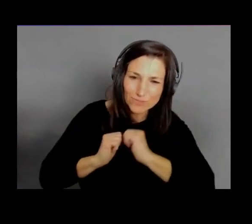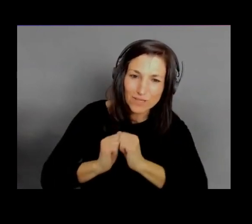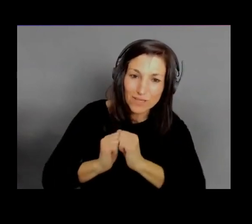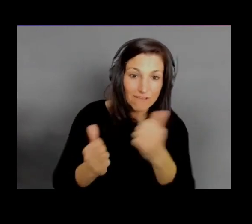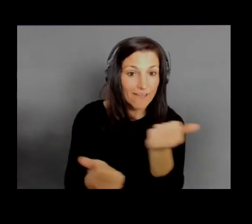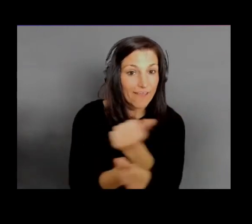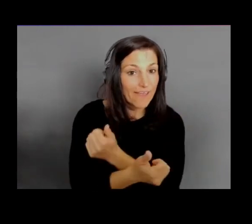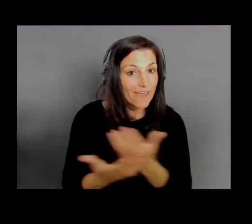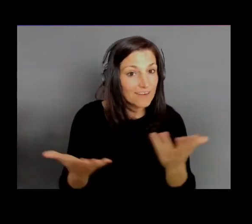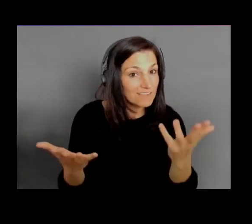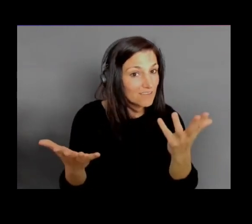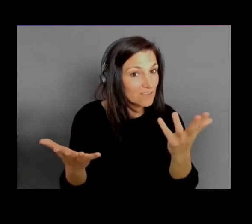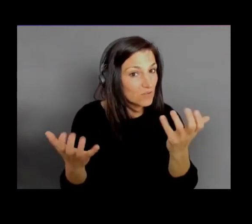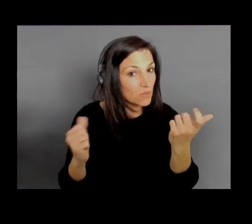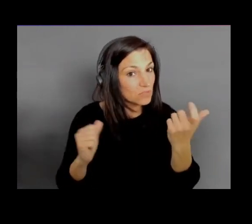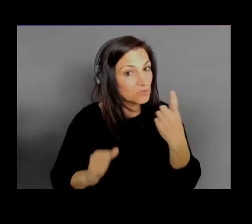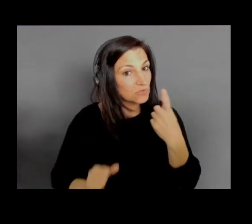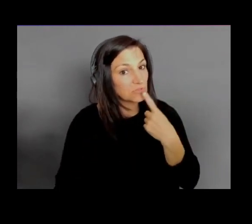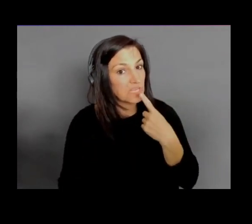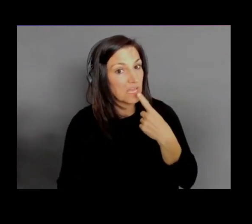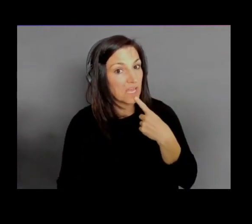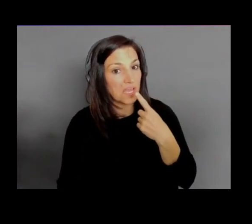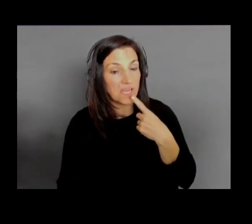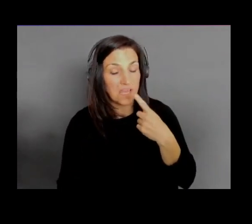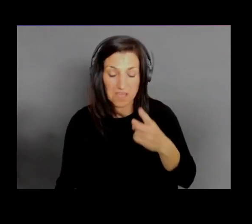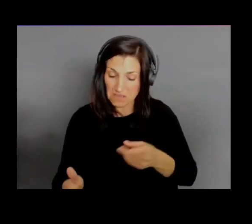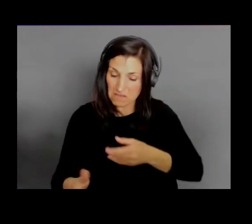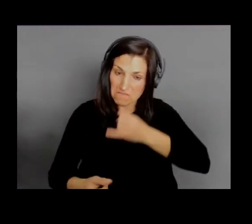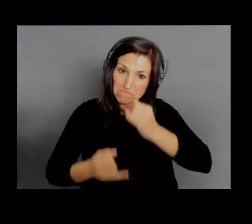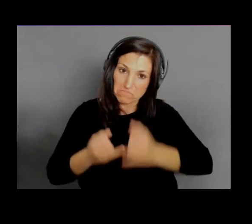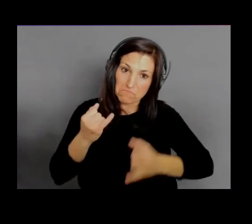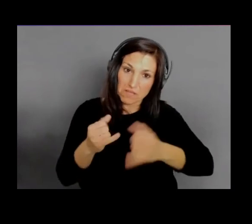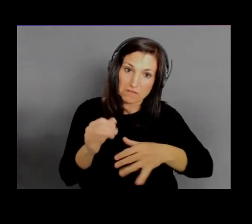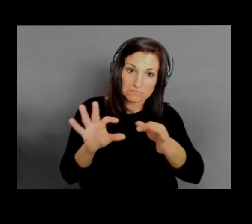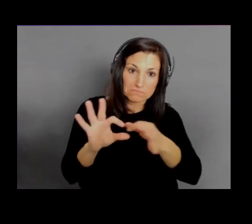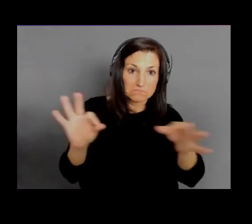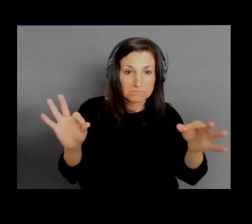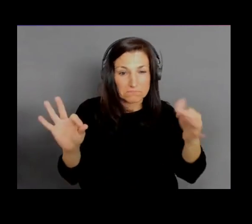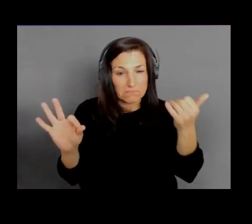Anything that you'd like the audience to go do or know about?